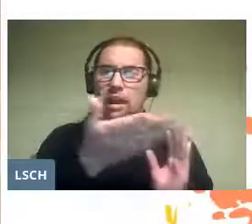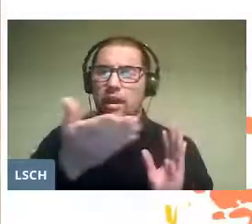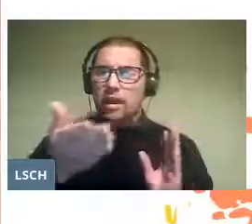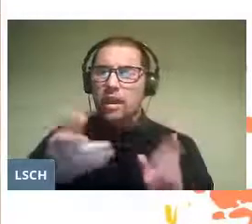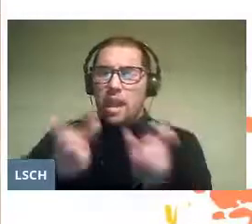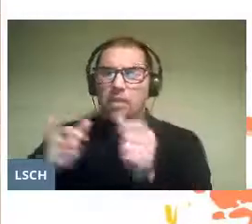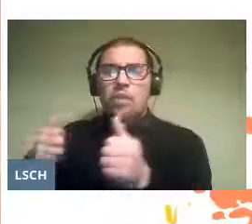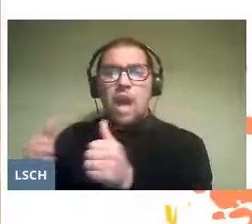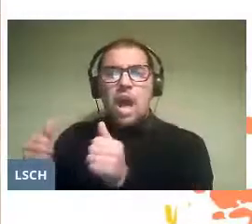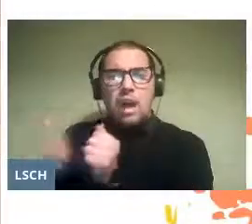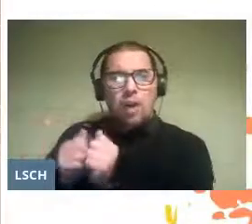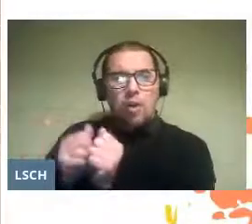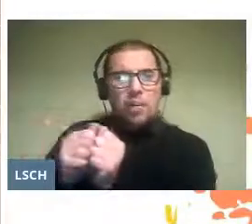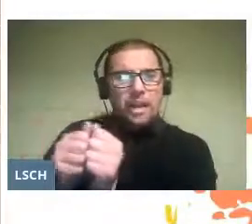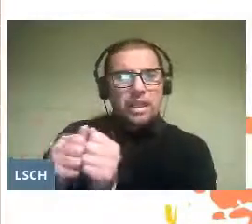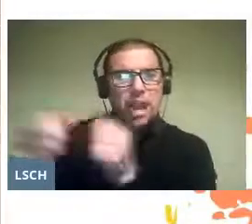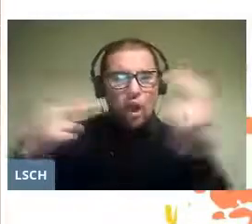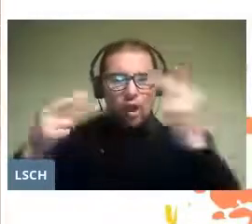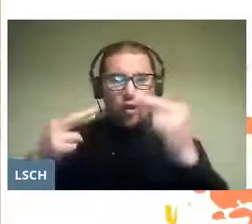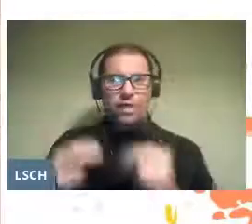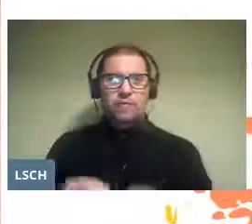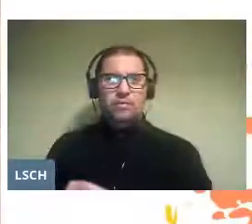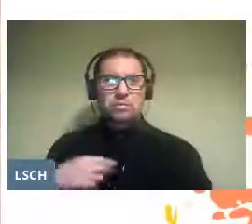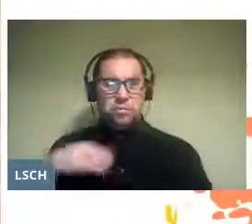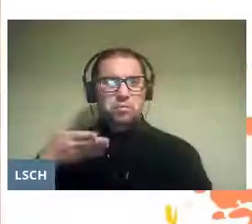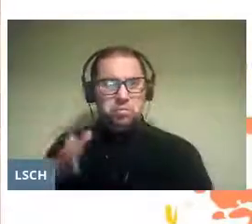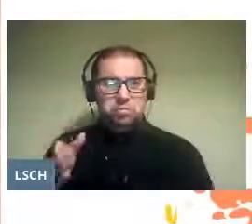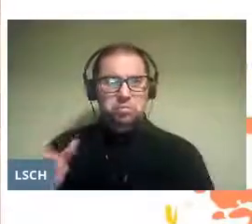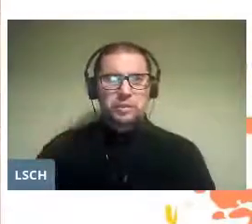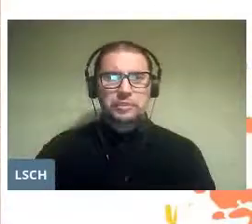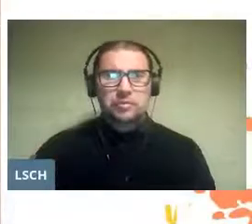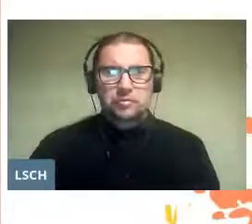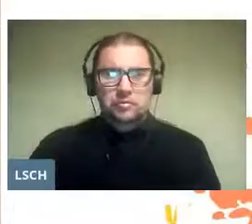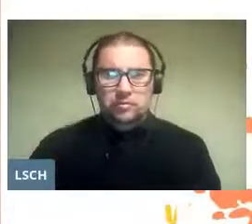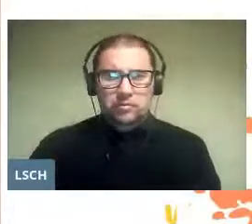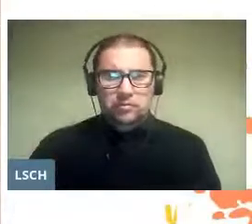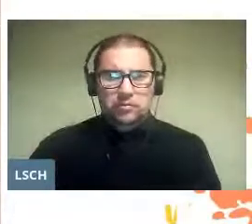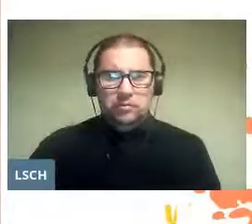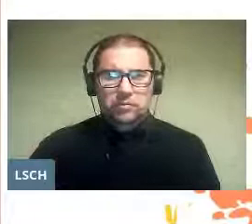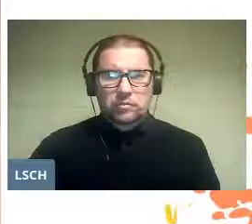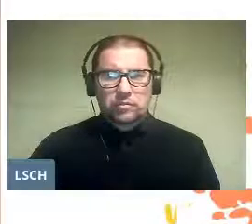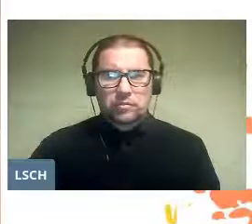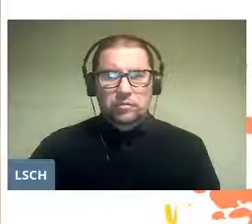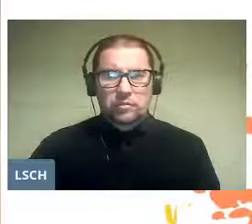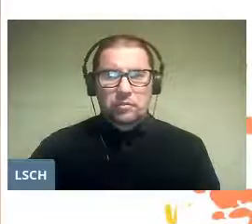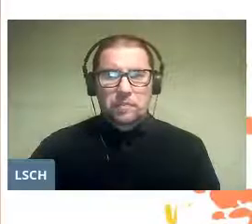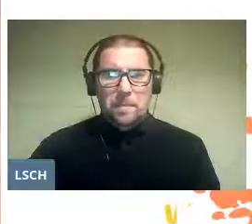people who have been very faithful in their participation as an audience,